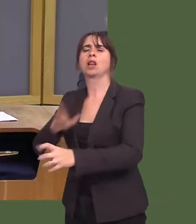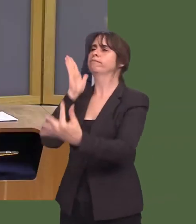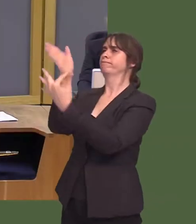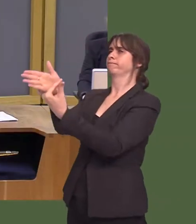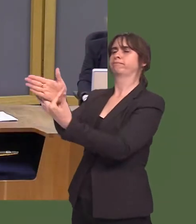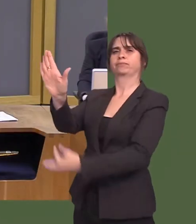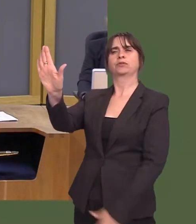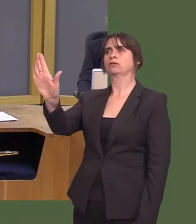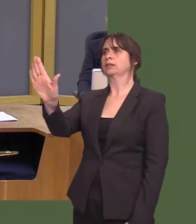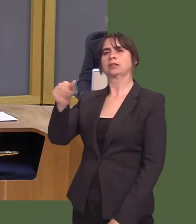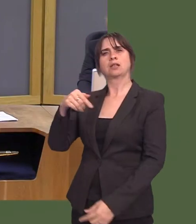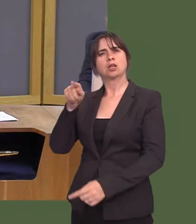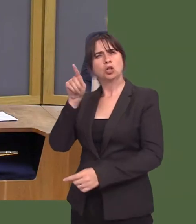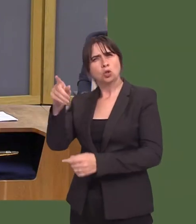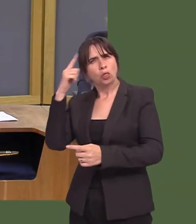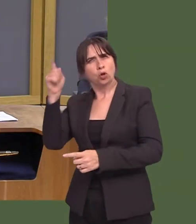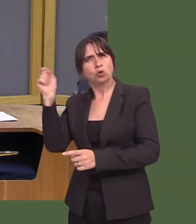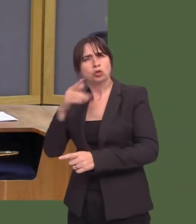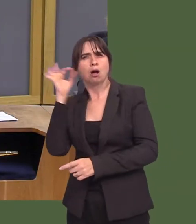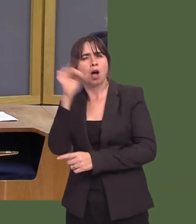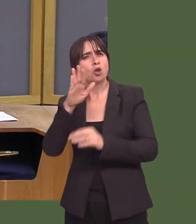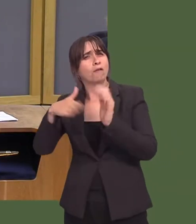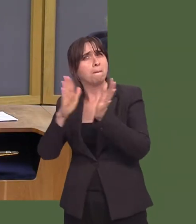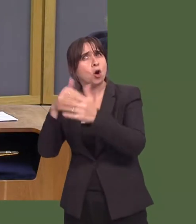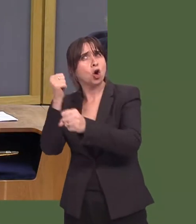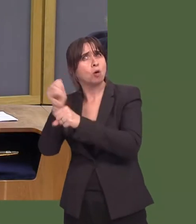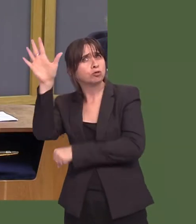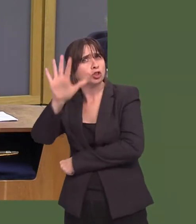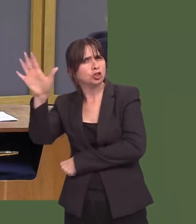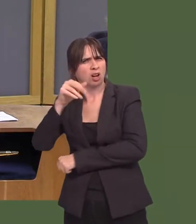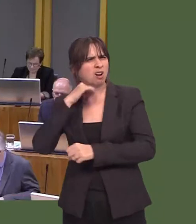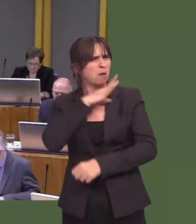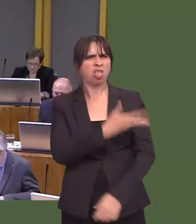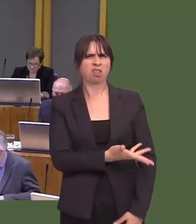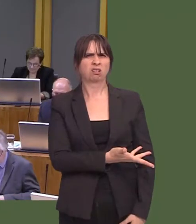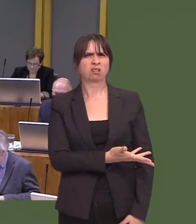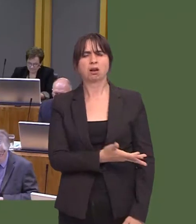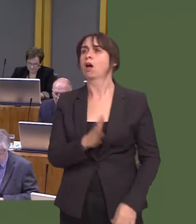This question is about Montgomeryshire. Lee Waters: I did preface my remarks, Llywydd,